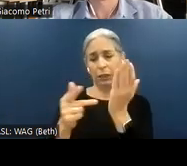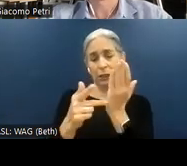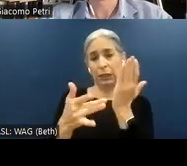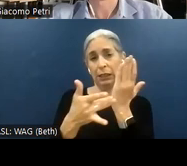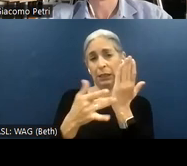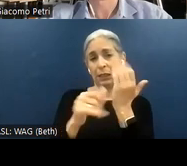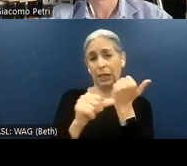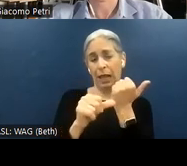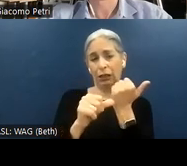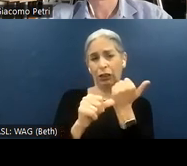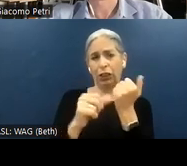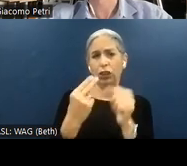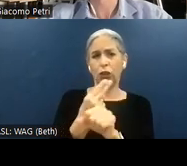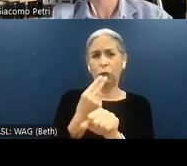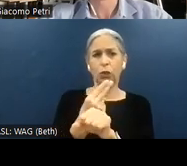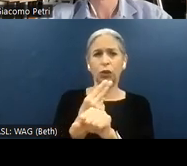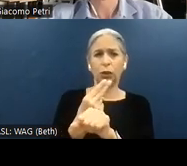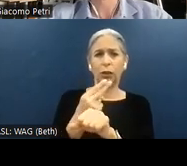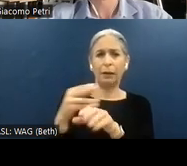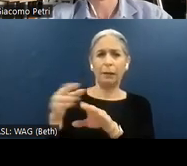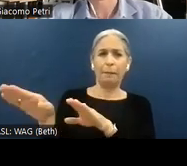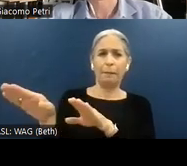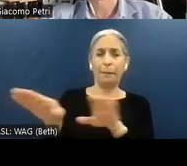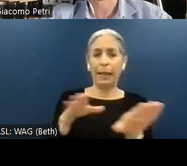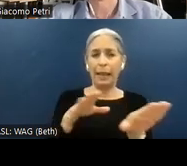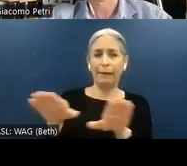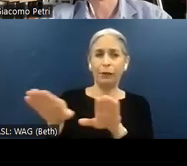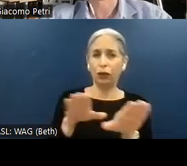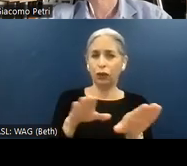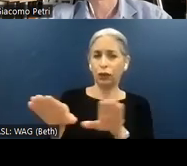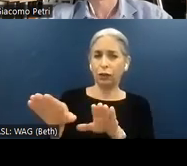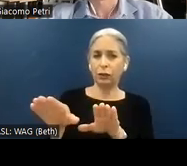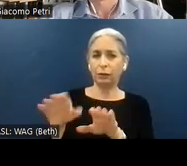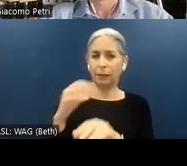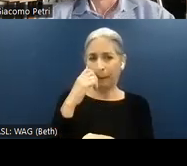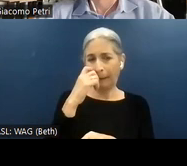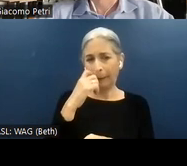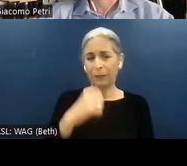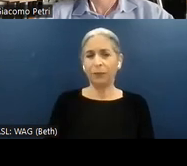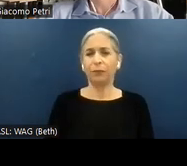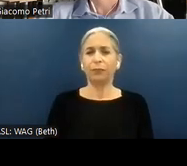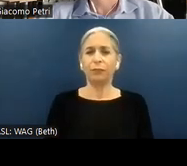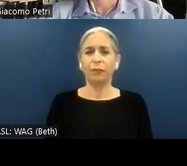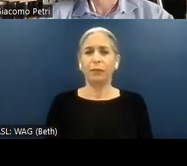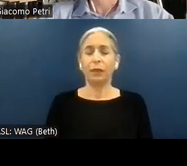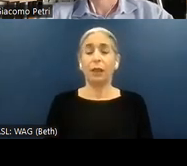and simulating user behaviors to simulate real-world user scenarios. The metrics to